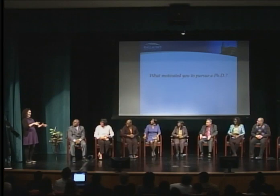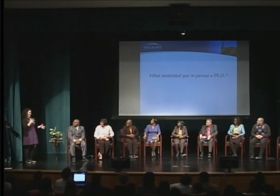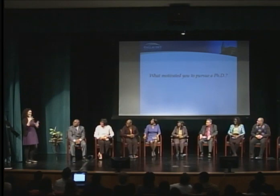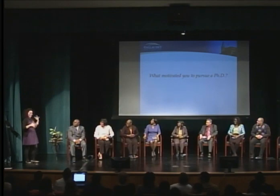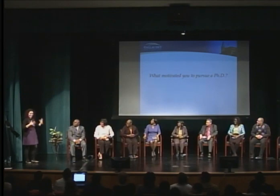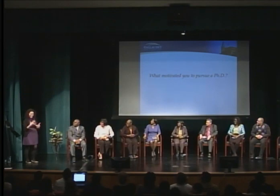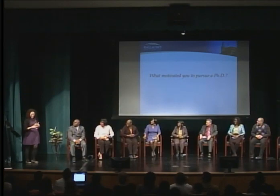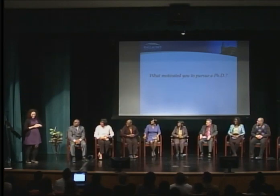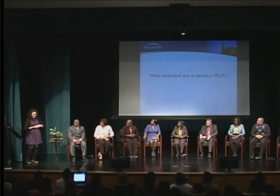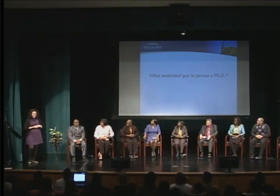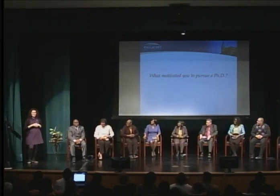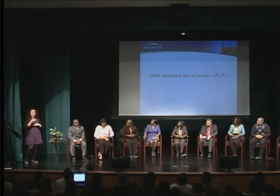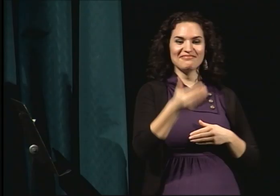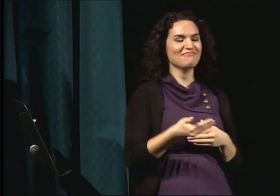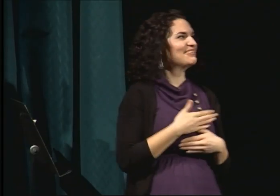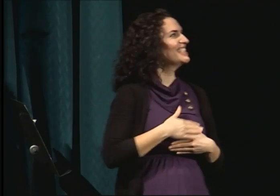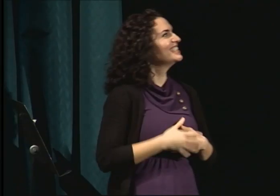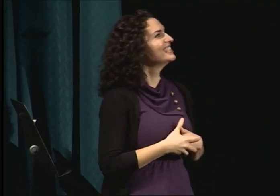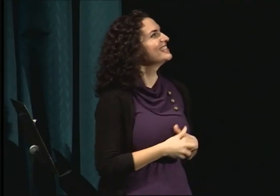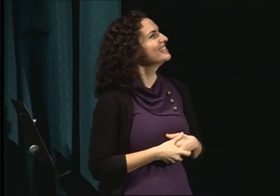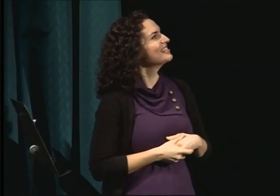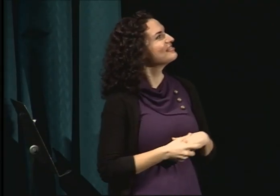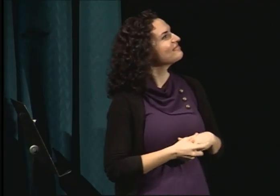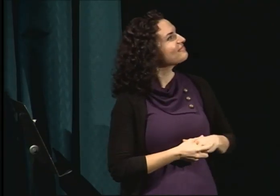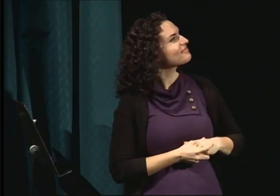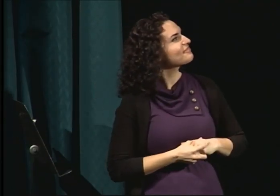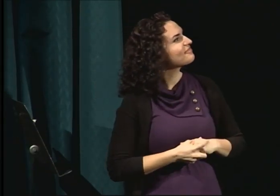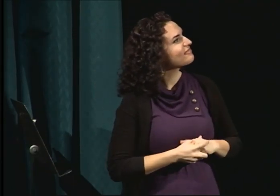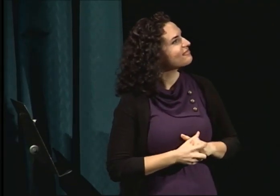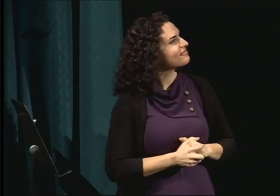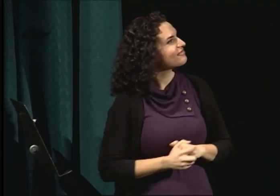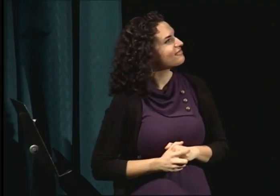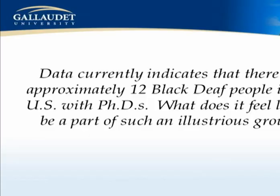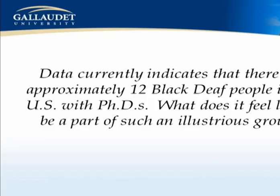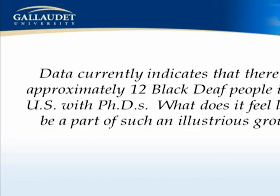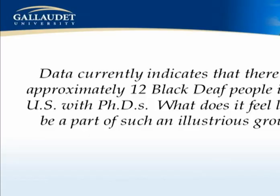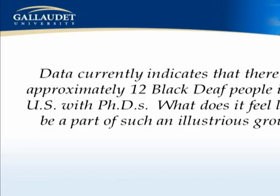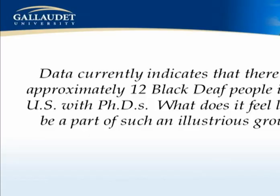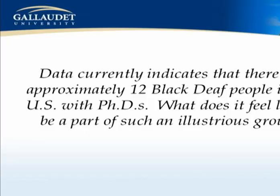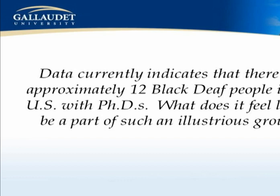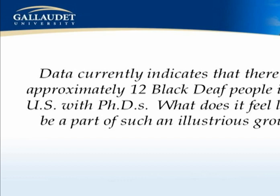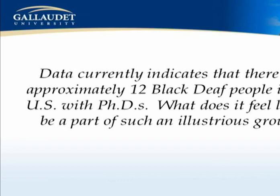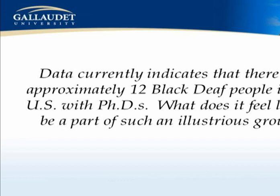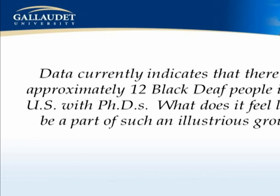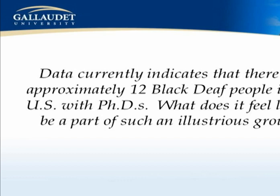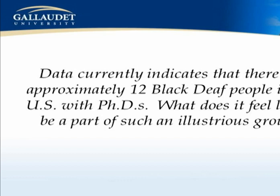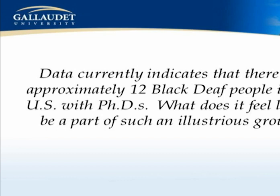We're so excited to continue the discussion. So we currently -- data currently indicates